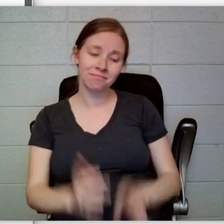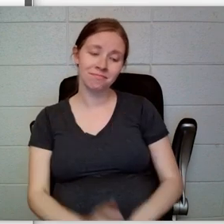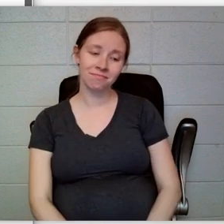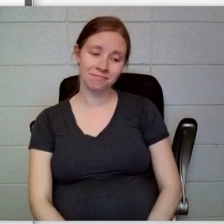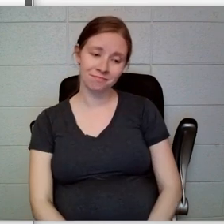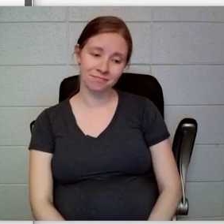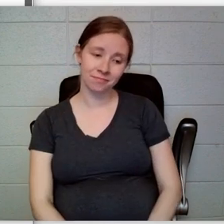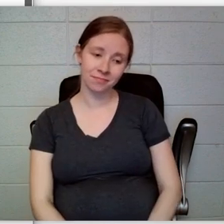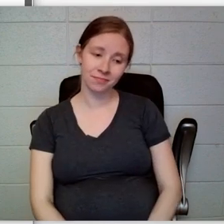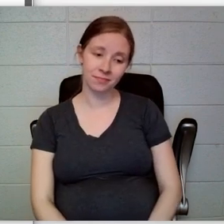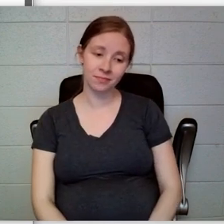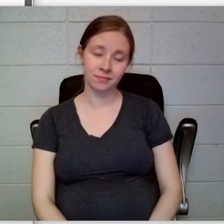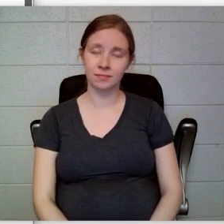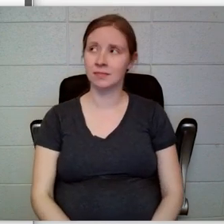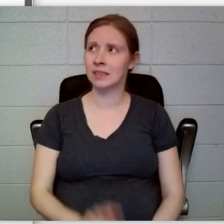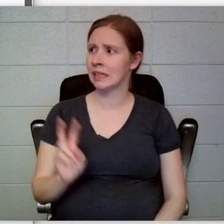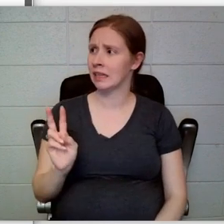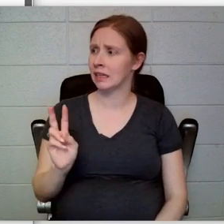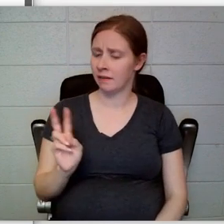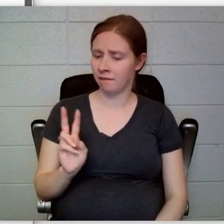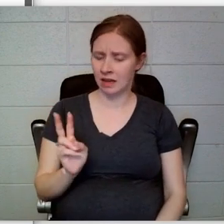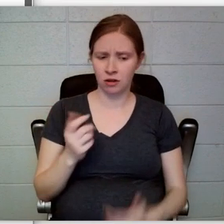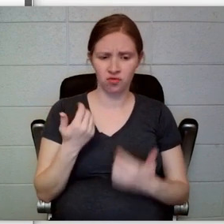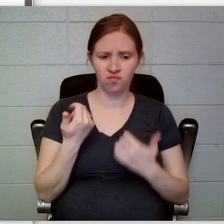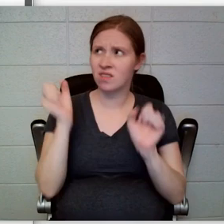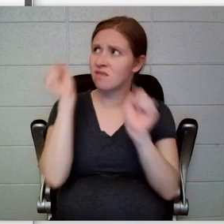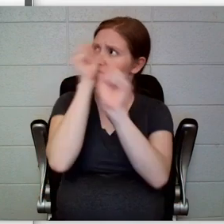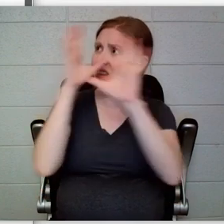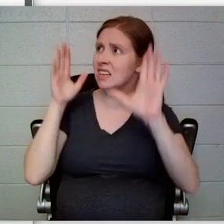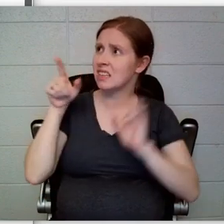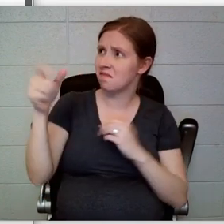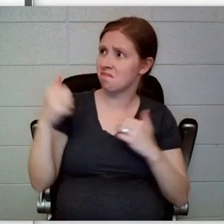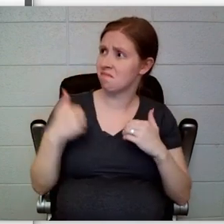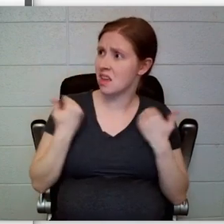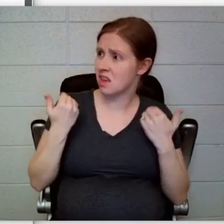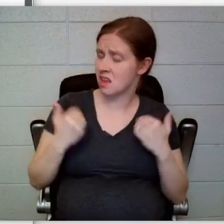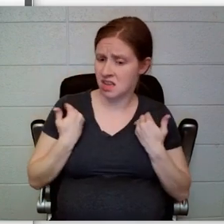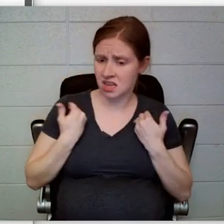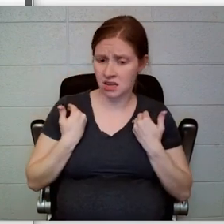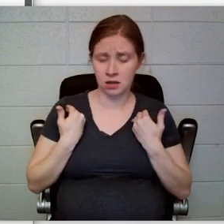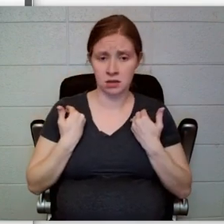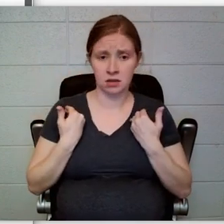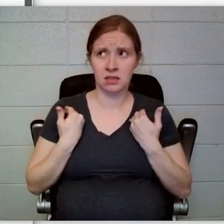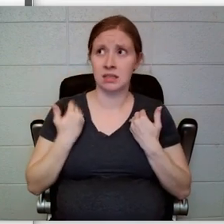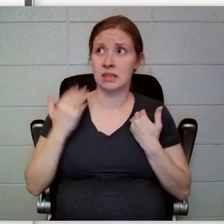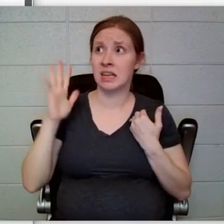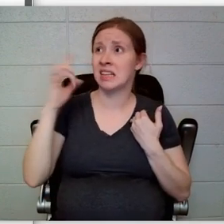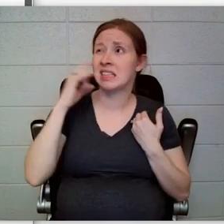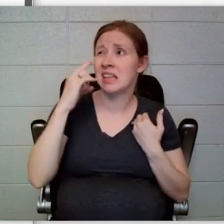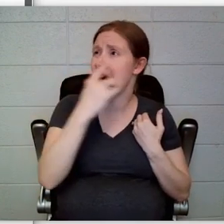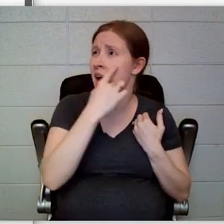Violet tried to picture Count Olaf as a youngster, but couldn’t. His shiny eyes, bony hands, and